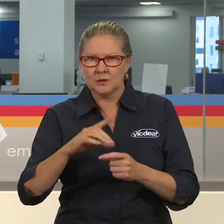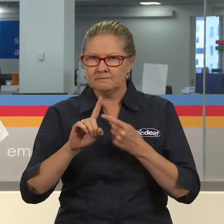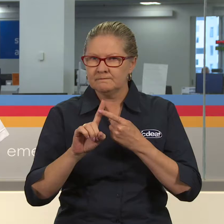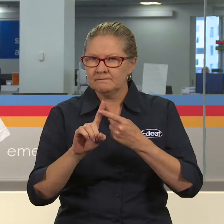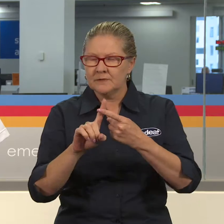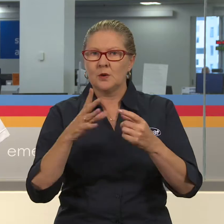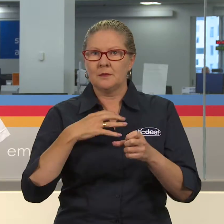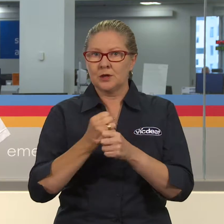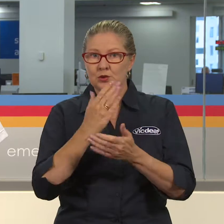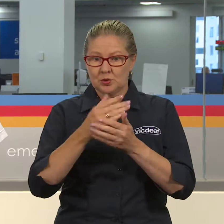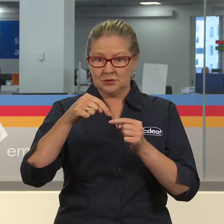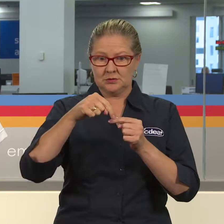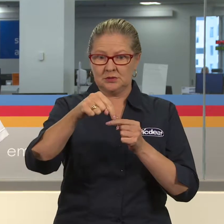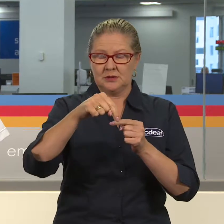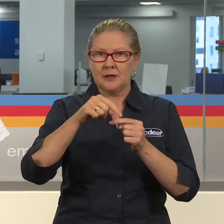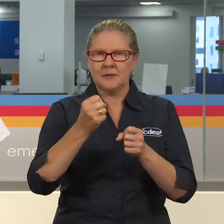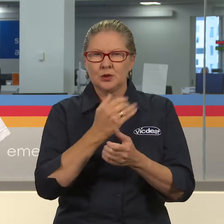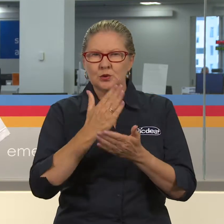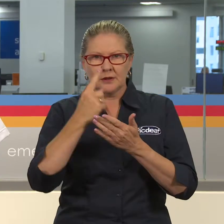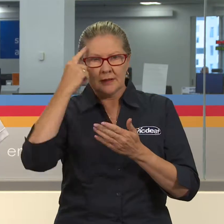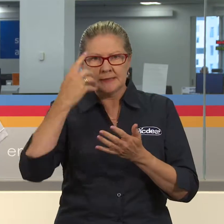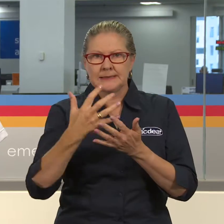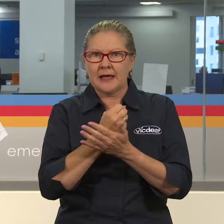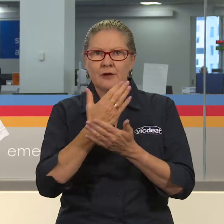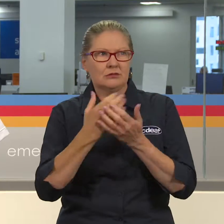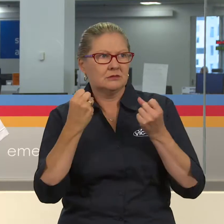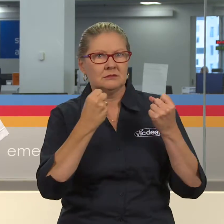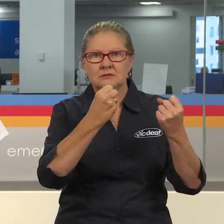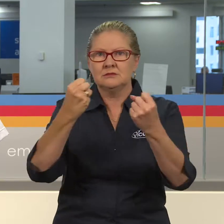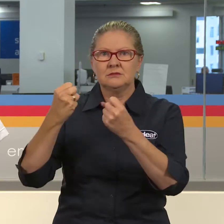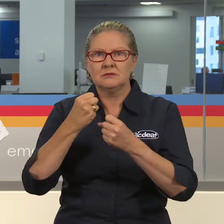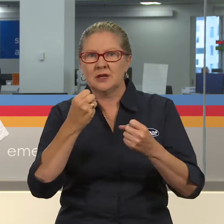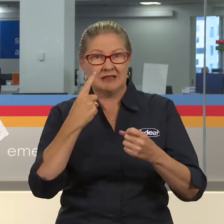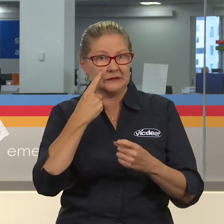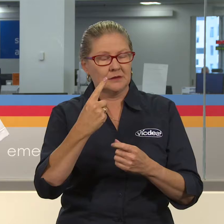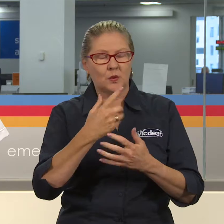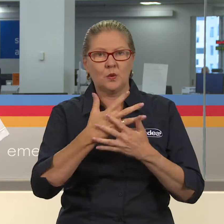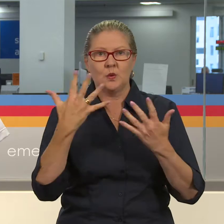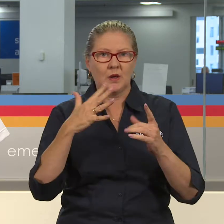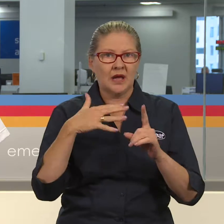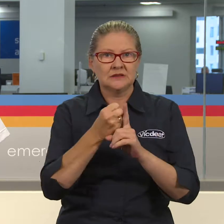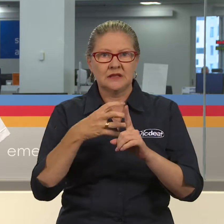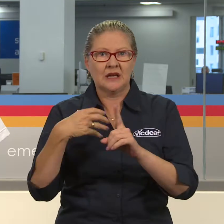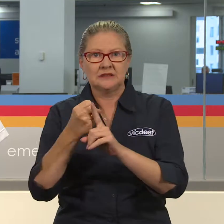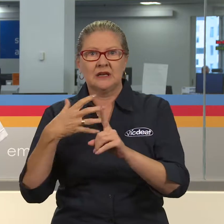over this period that road safety, and we’ve seen significant road accidents over the last number of days.